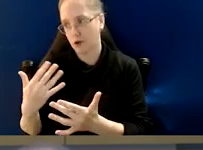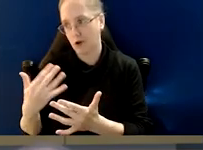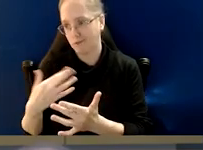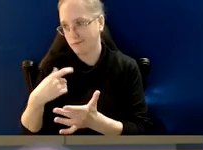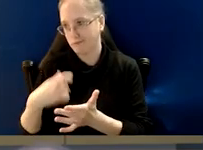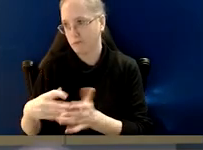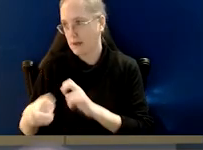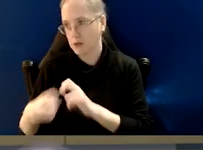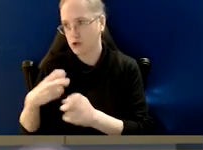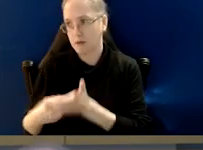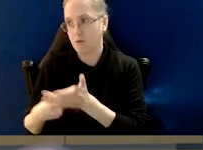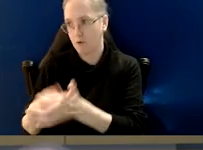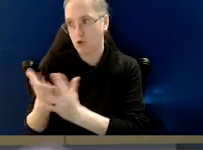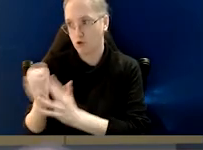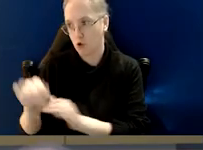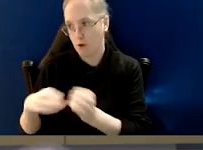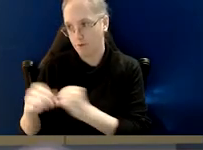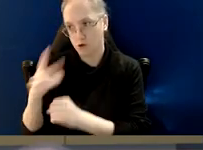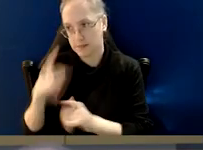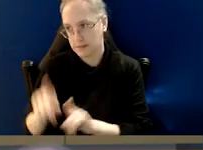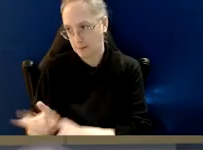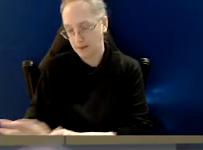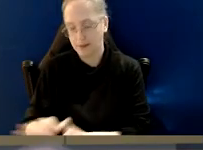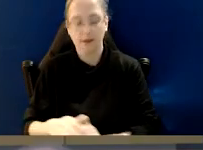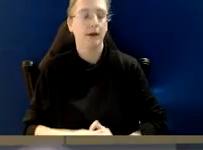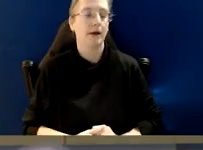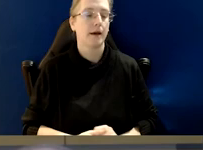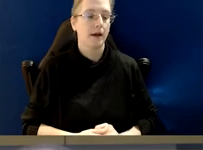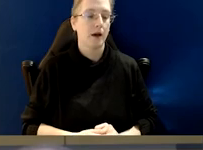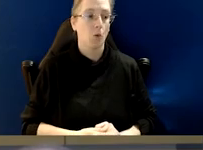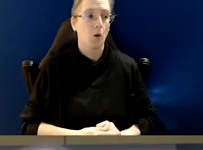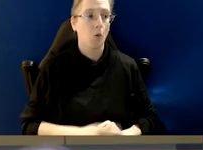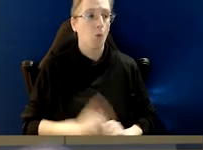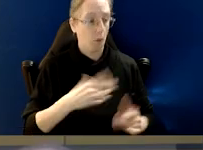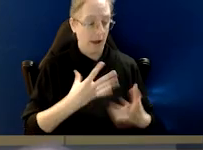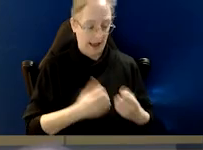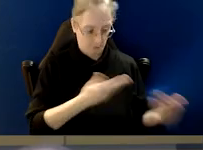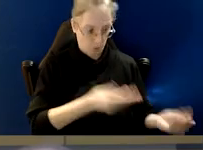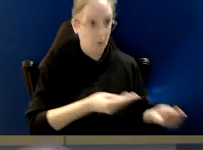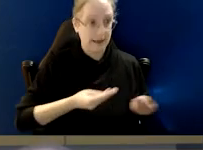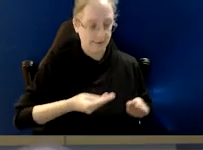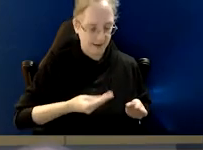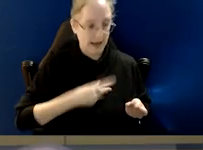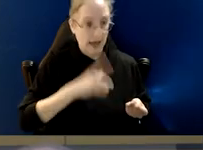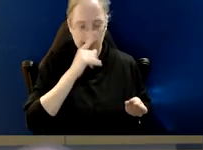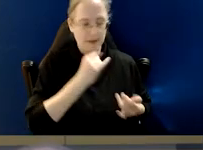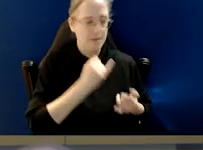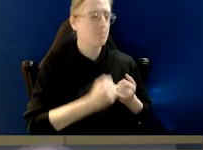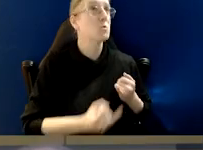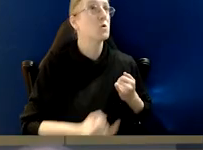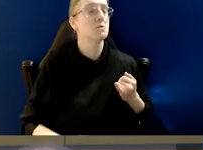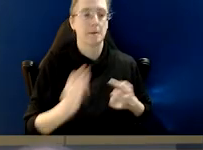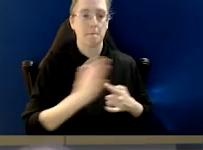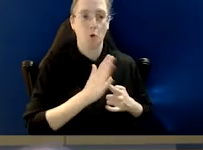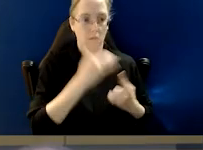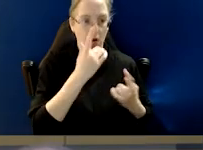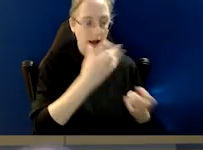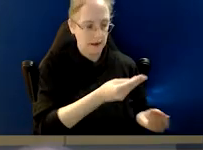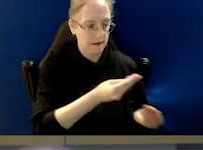of matters that have been referred to your office, is that it ranges from the incredibly important, and this,